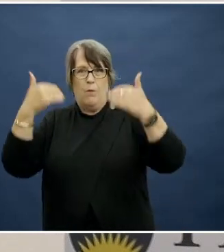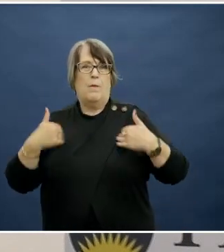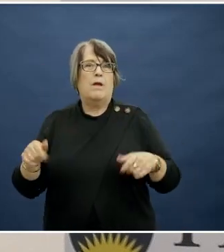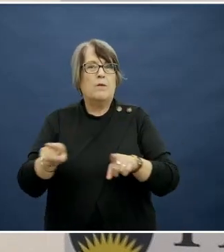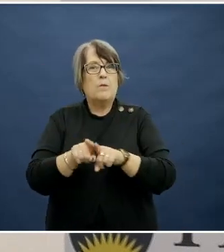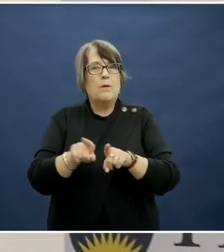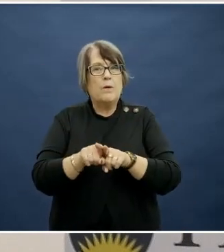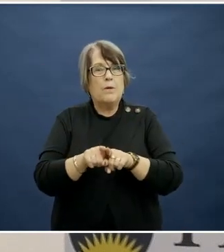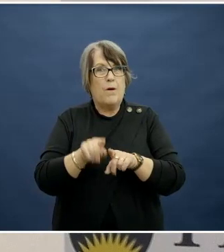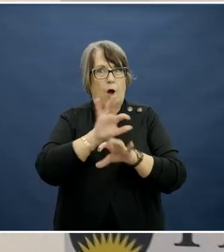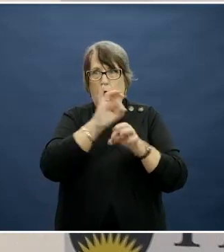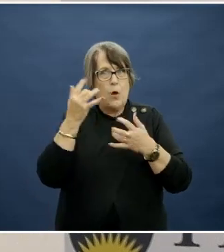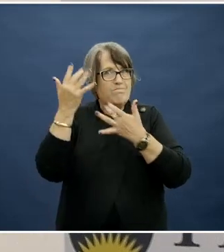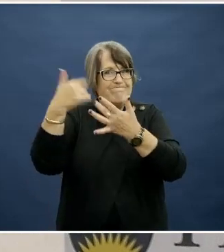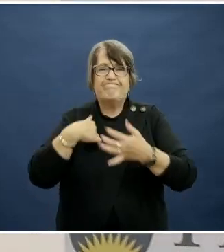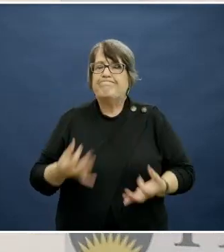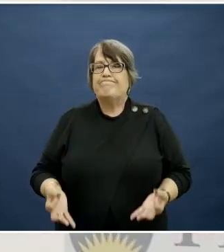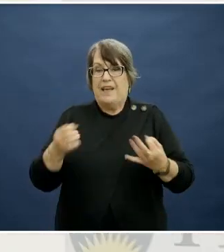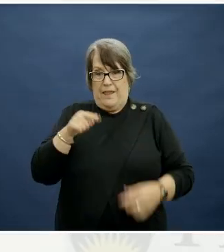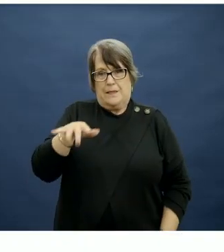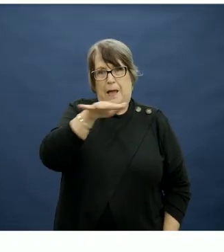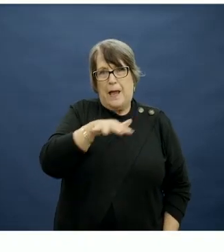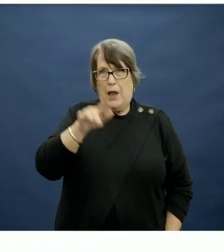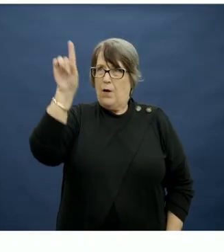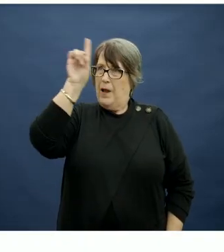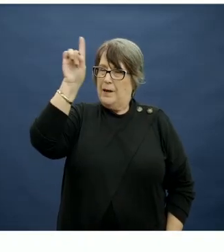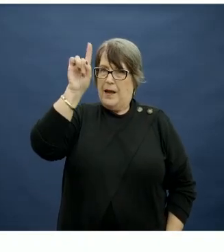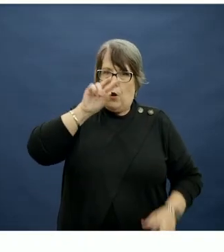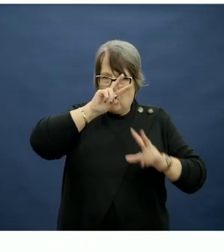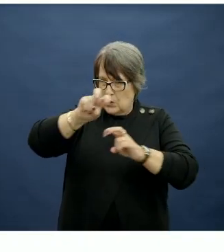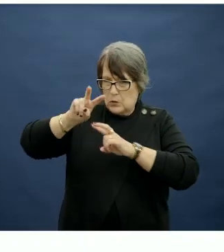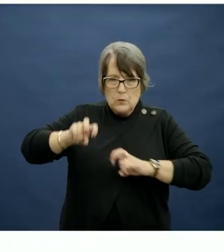I don't have any results today, as it's an area of current and active research, and there's